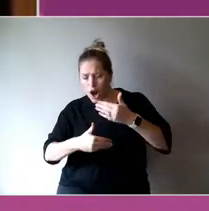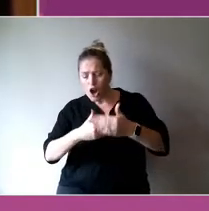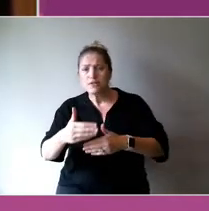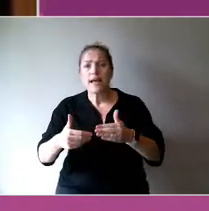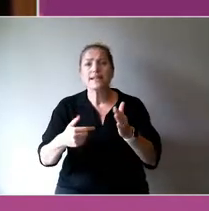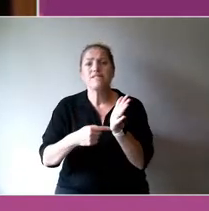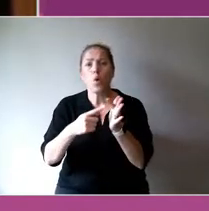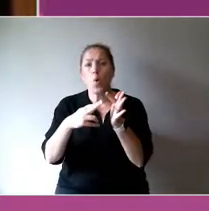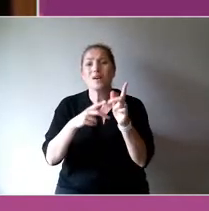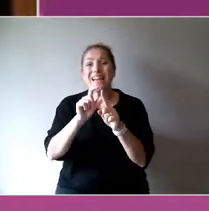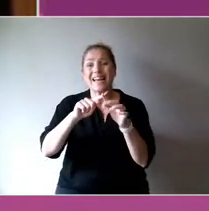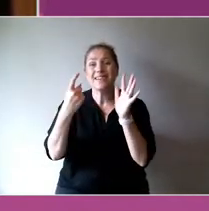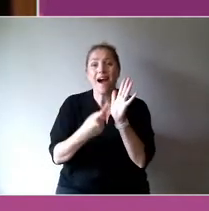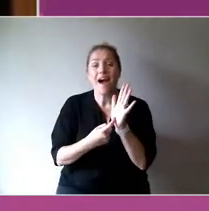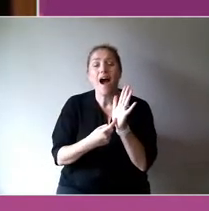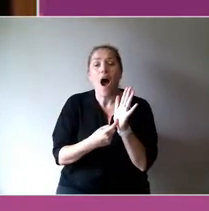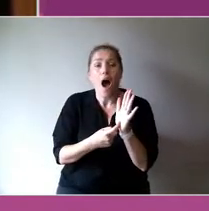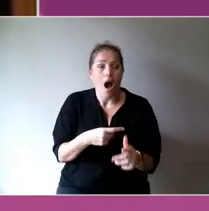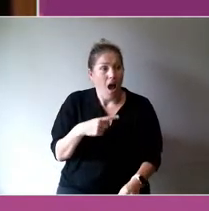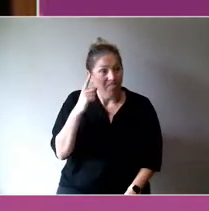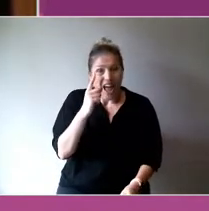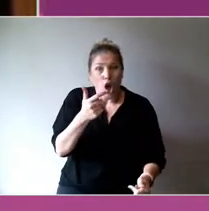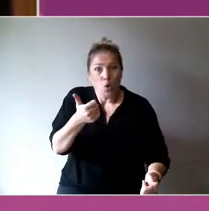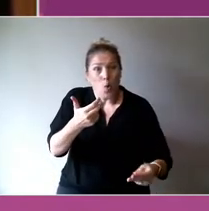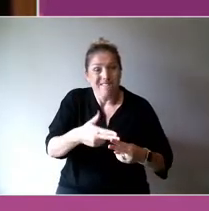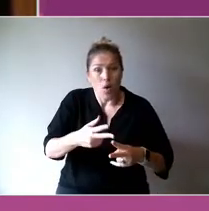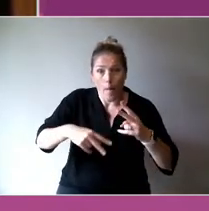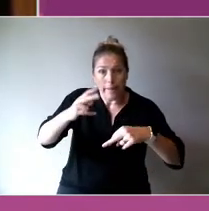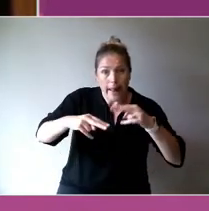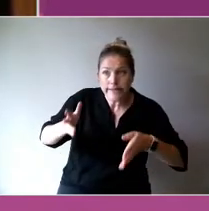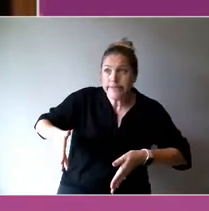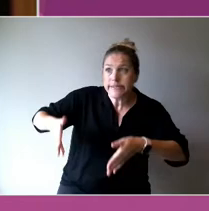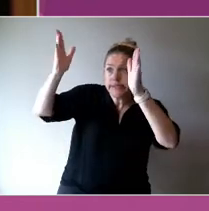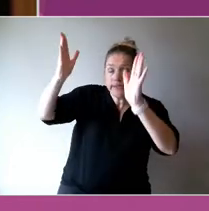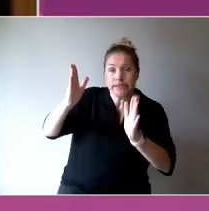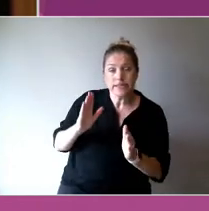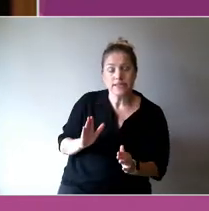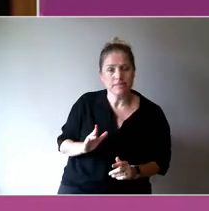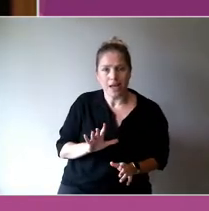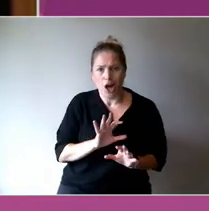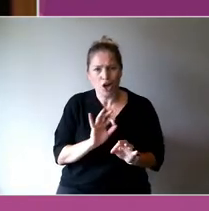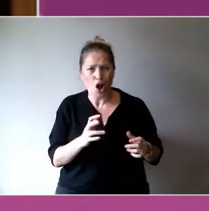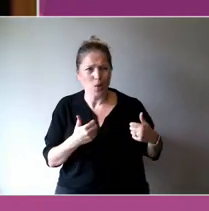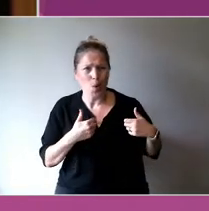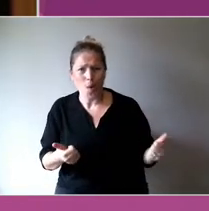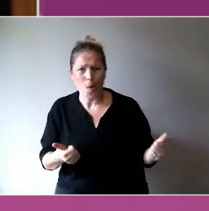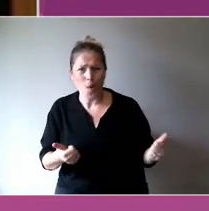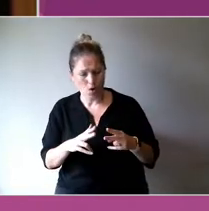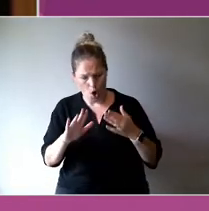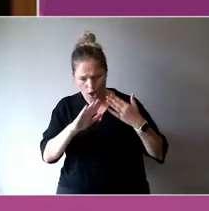the building, they don't work very well for helping support and develop community solutions